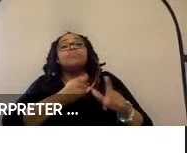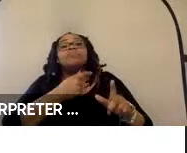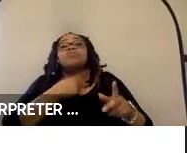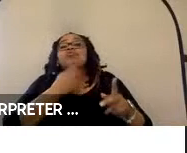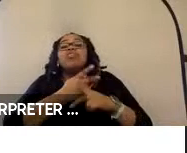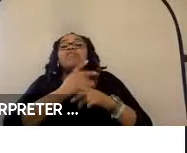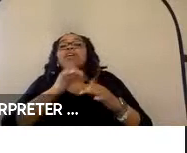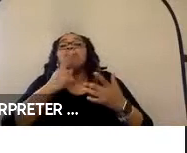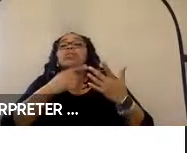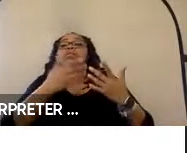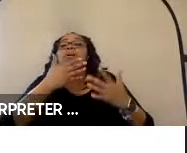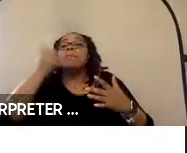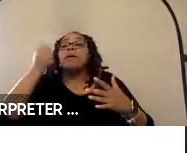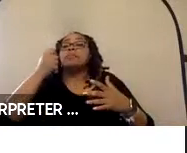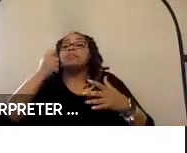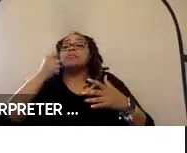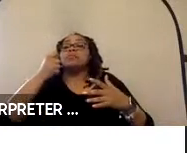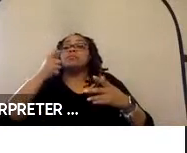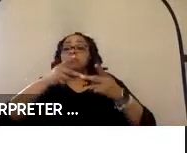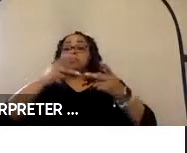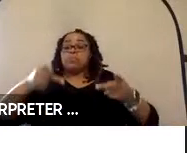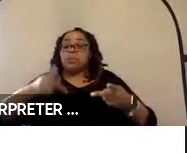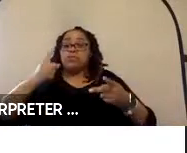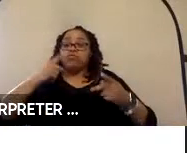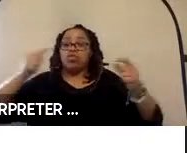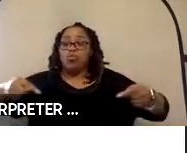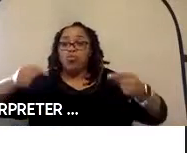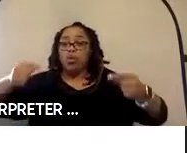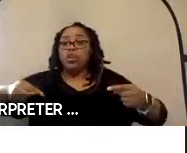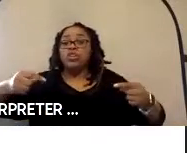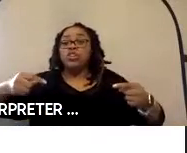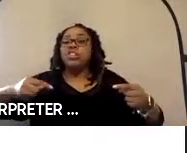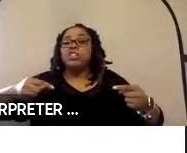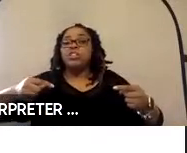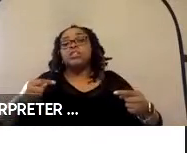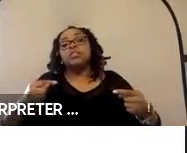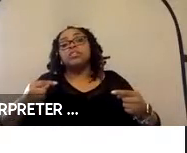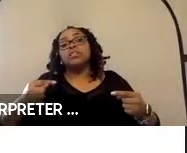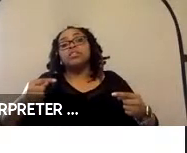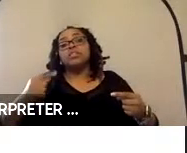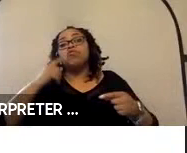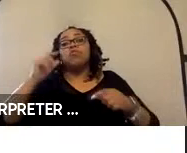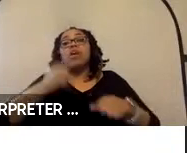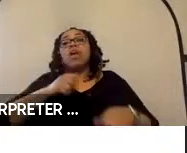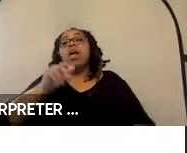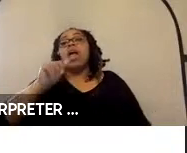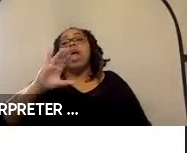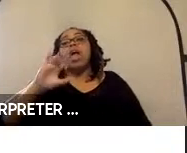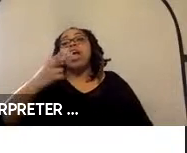is the best place to position the wheelchair relative to the UDIG and then how do you position